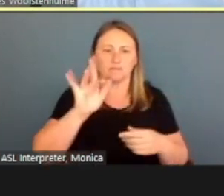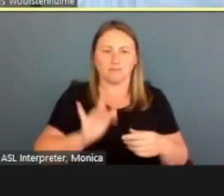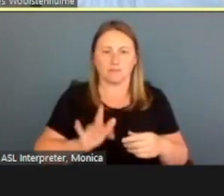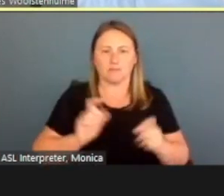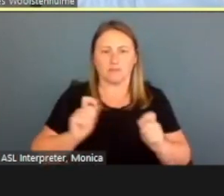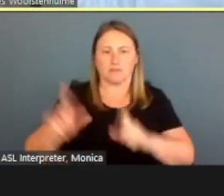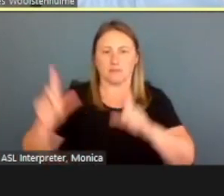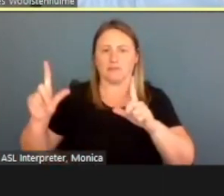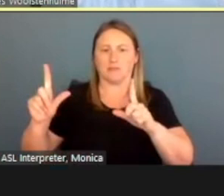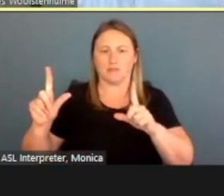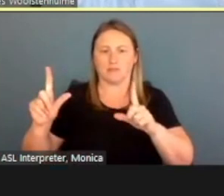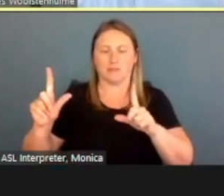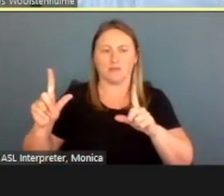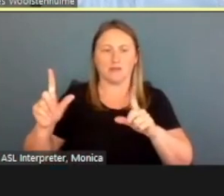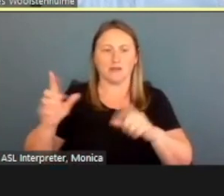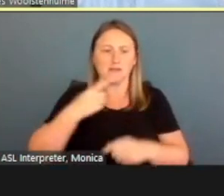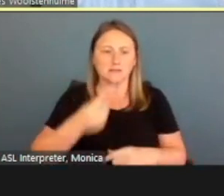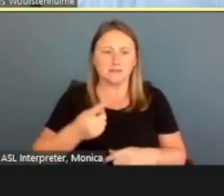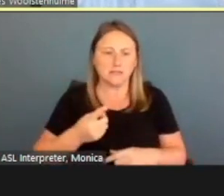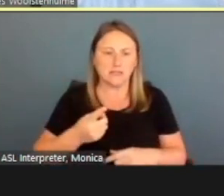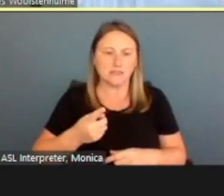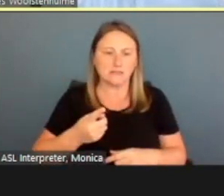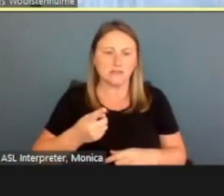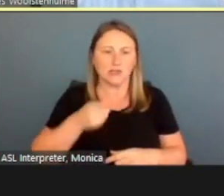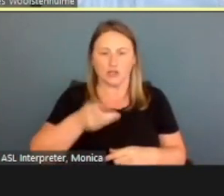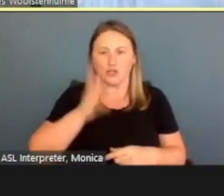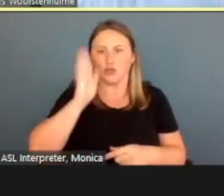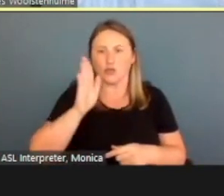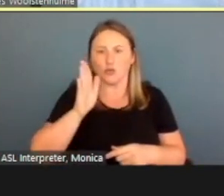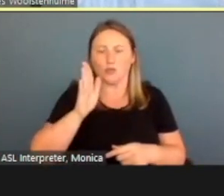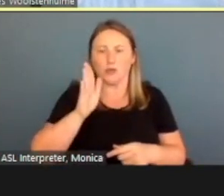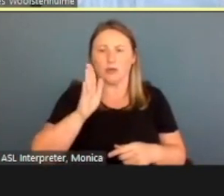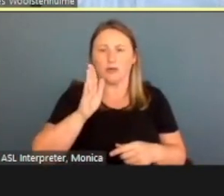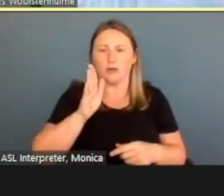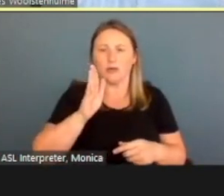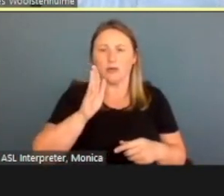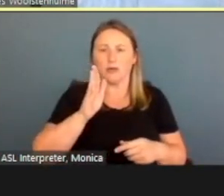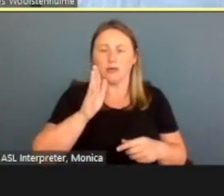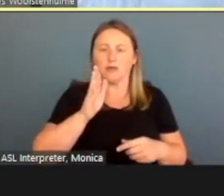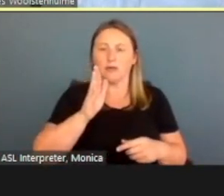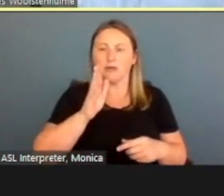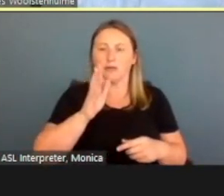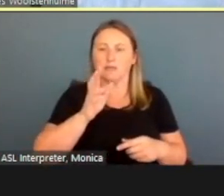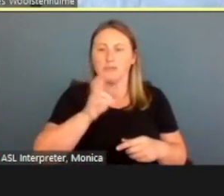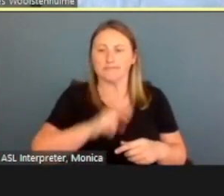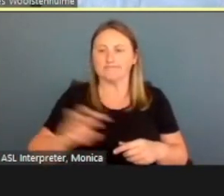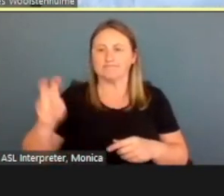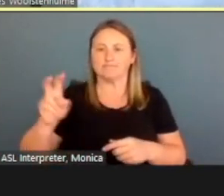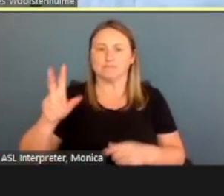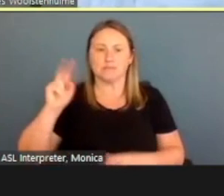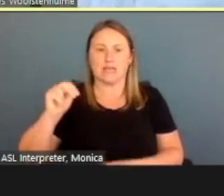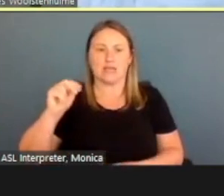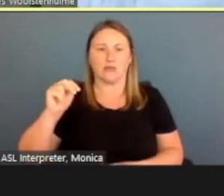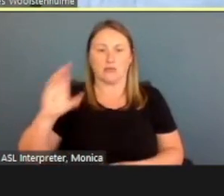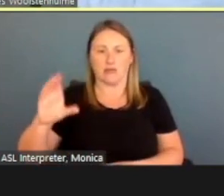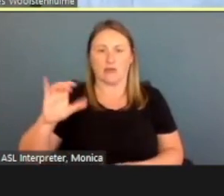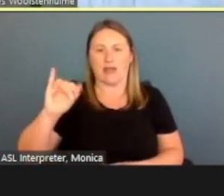that basically says you are gonna be redirected to the North Carolina Identity Management system.